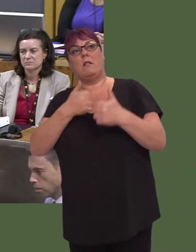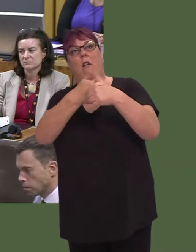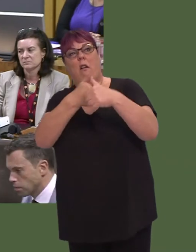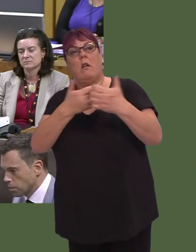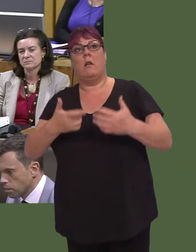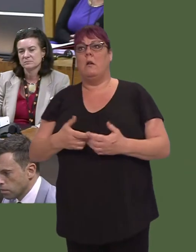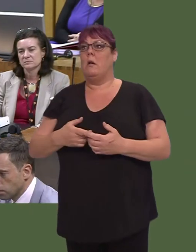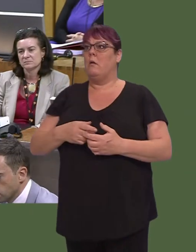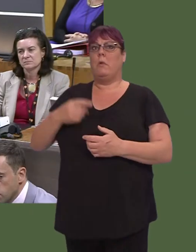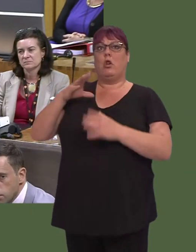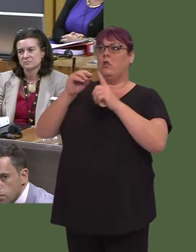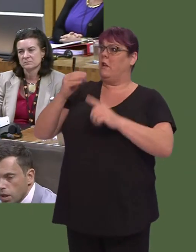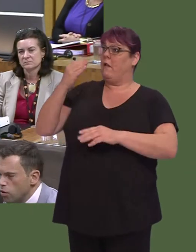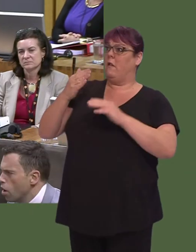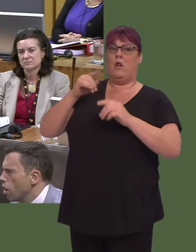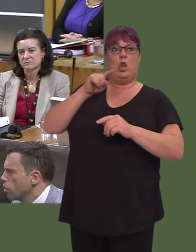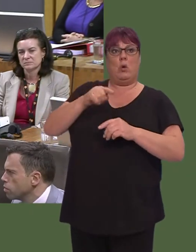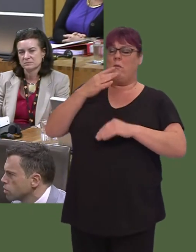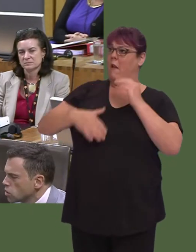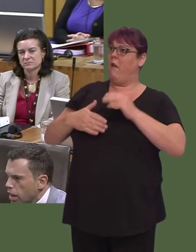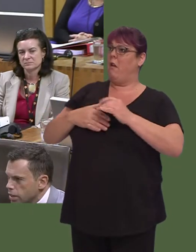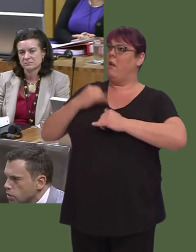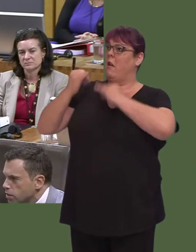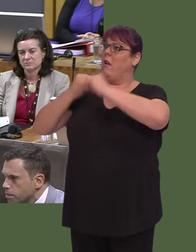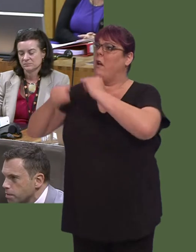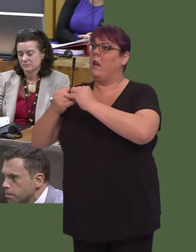Did they complain to their colleagues in London? Of course they didn't.